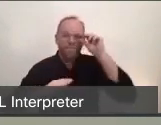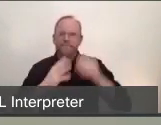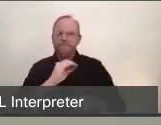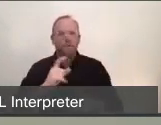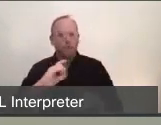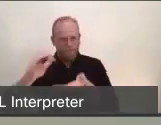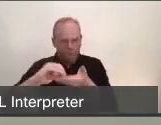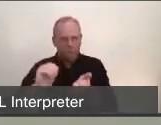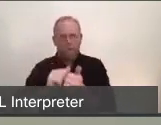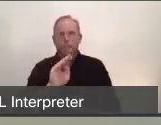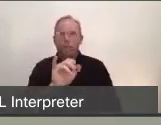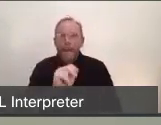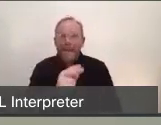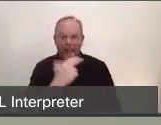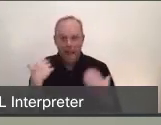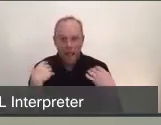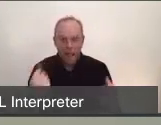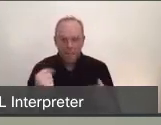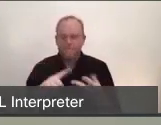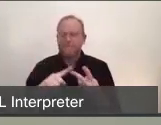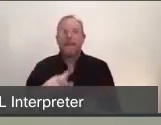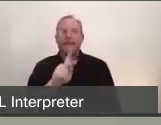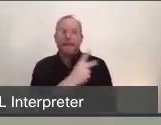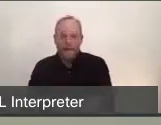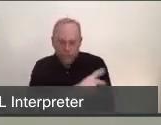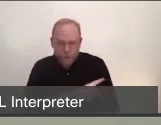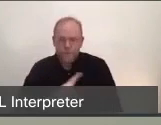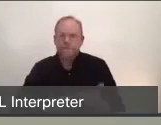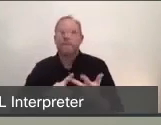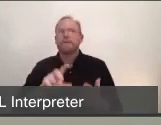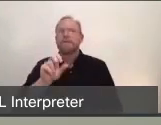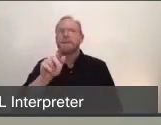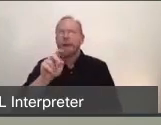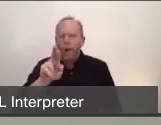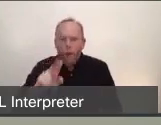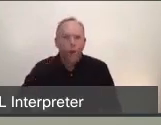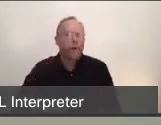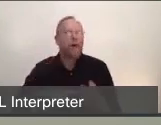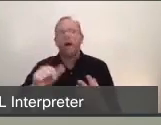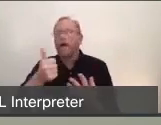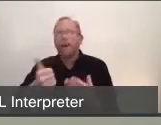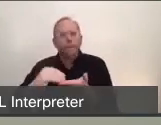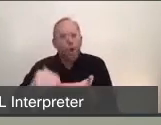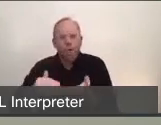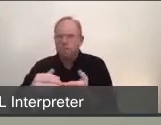Kaiser Permanente, Sutter Novato, and our other healthcare preparedness program partners to ready them for action.